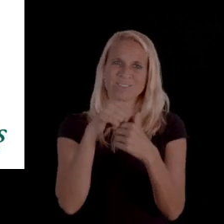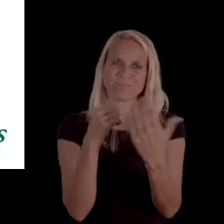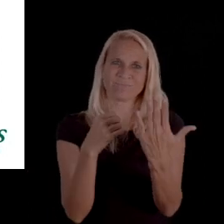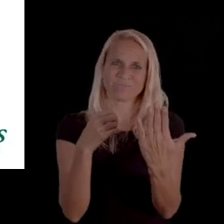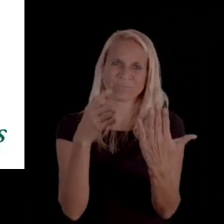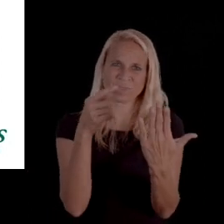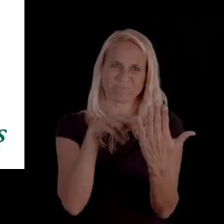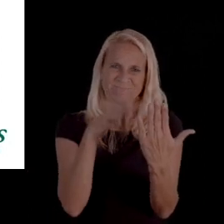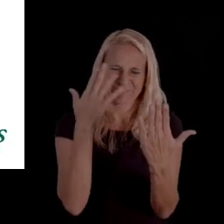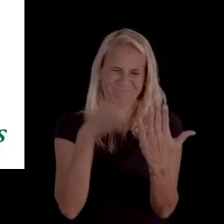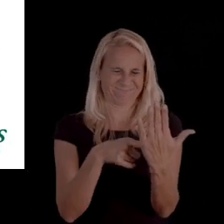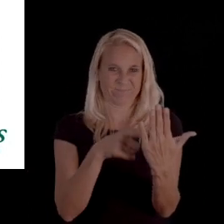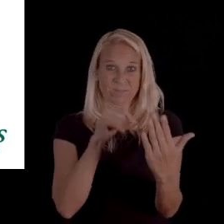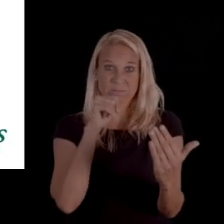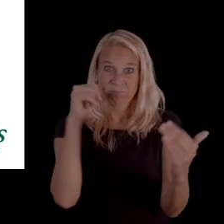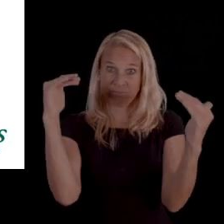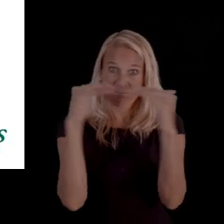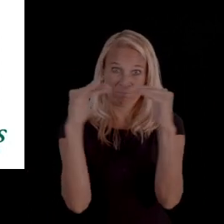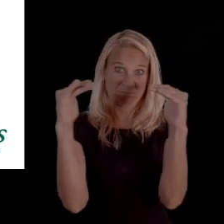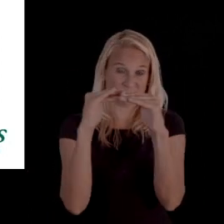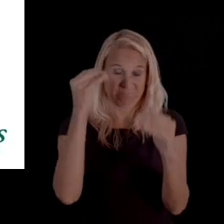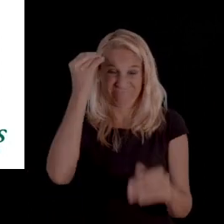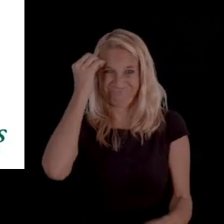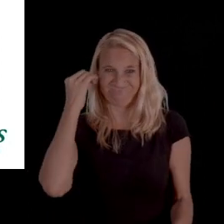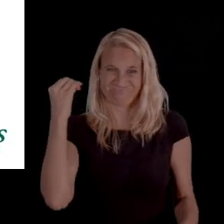then chances are it's probably an inadequate notice.